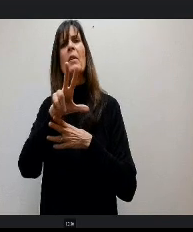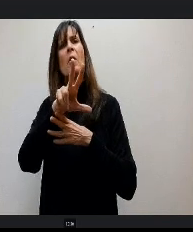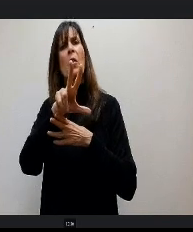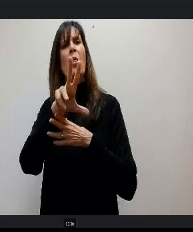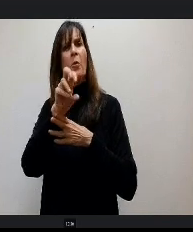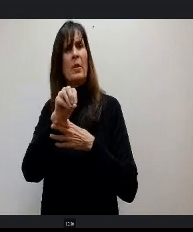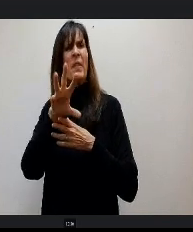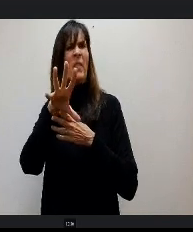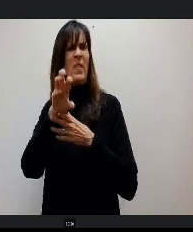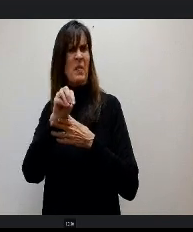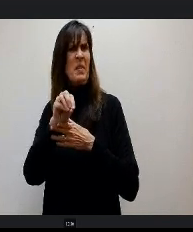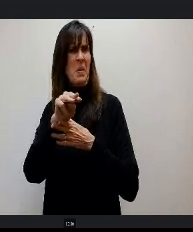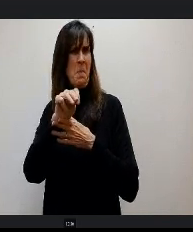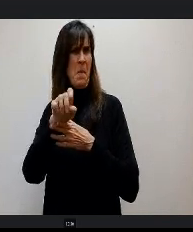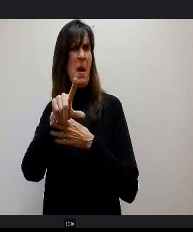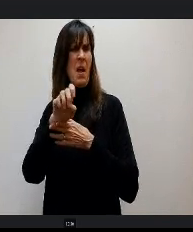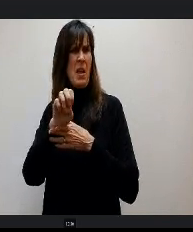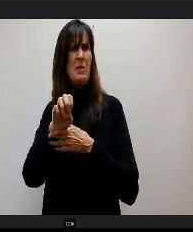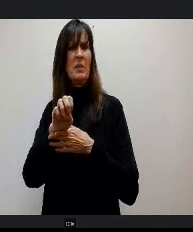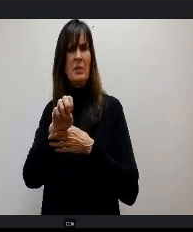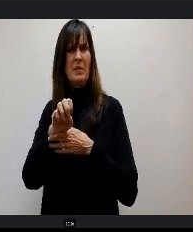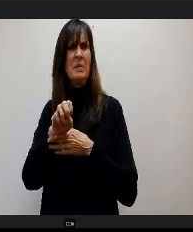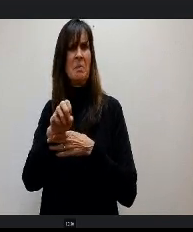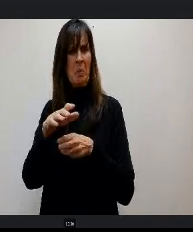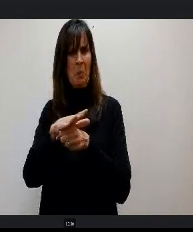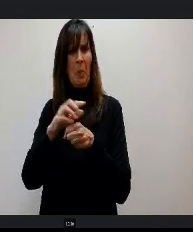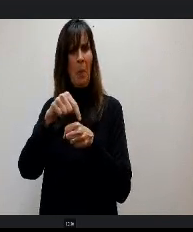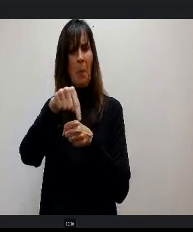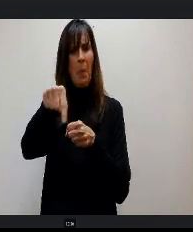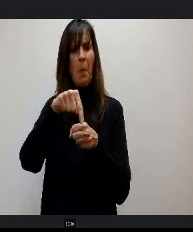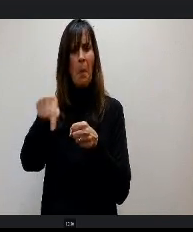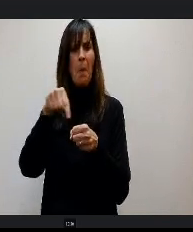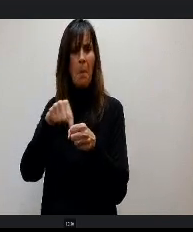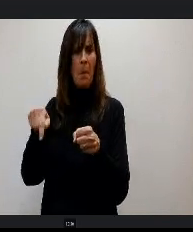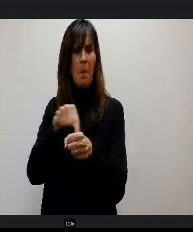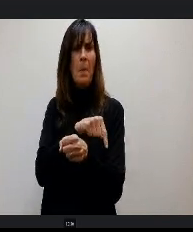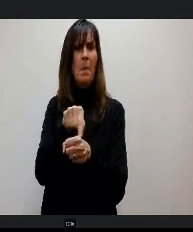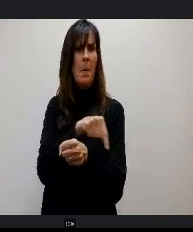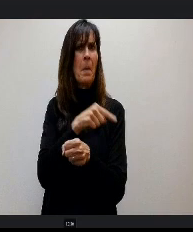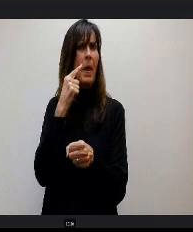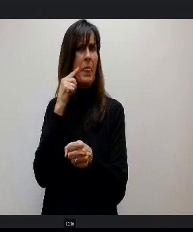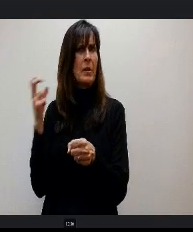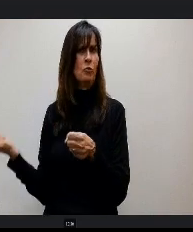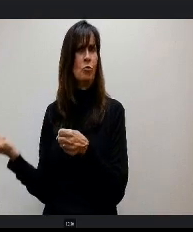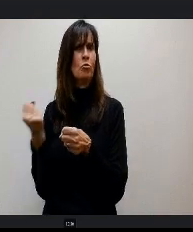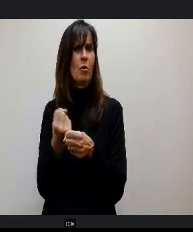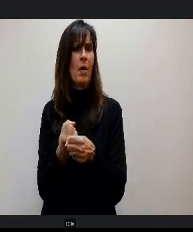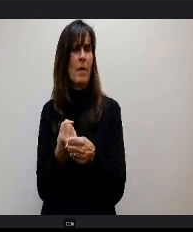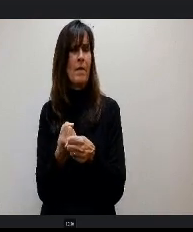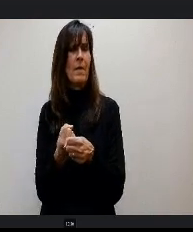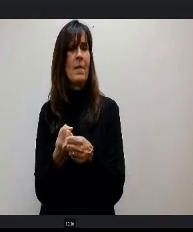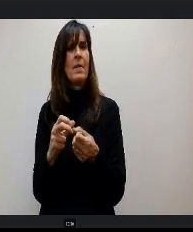range is probably putting us in the range of where somebody would commute to come and work for us and that would include allow us to include Douglas County.